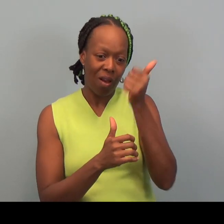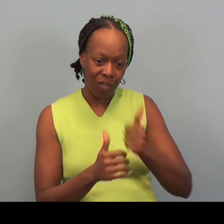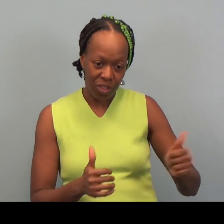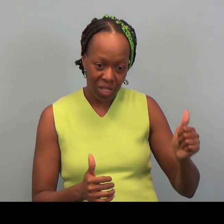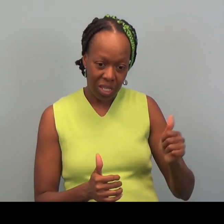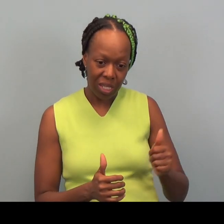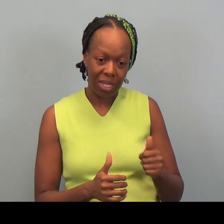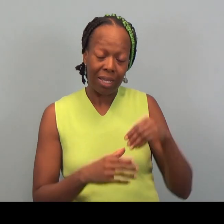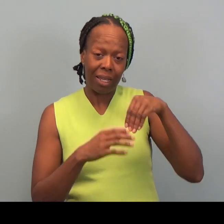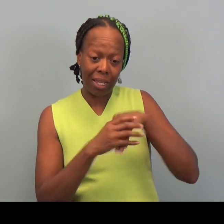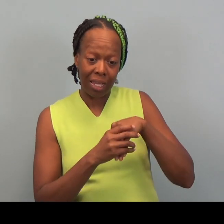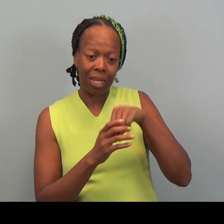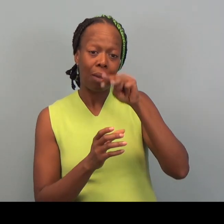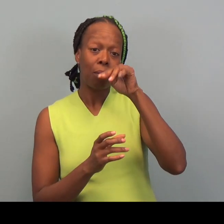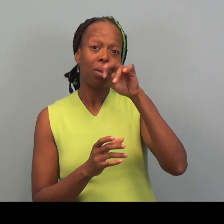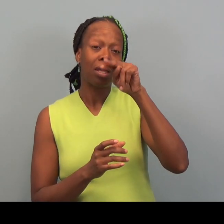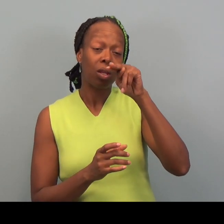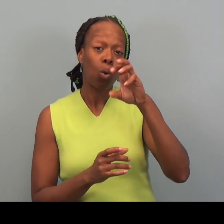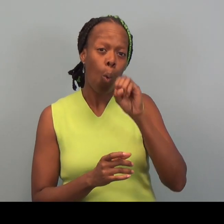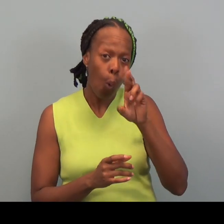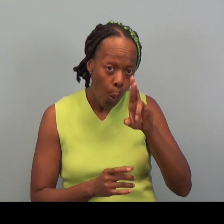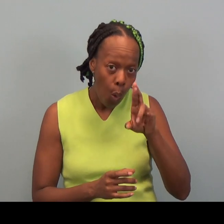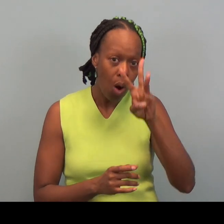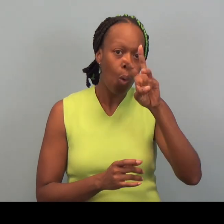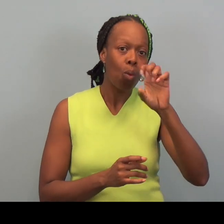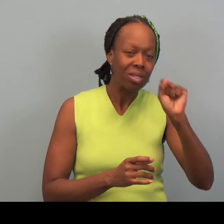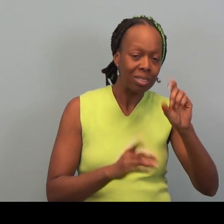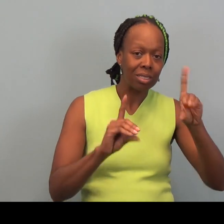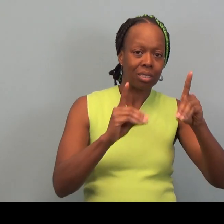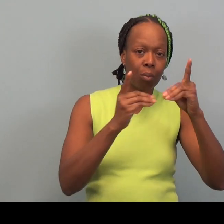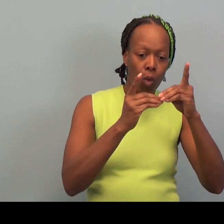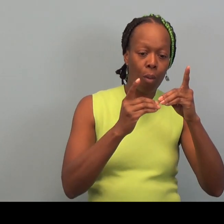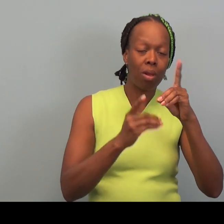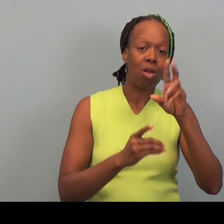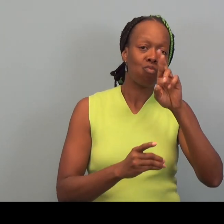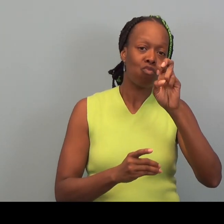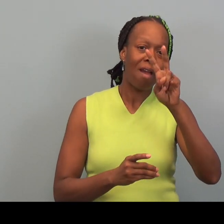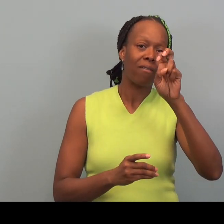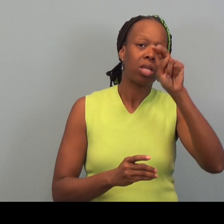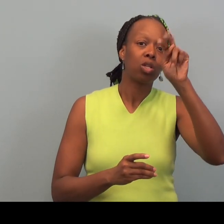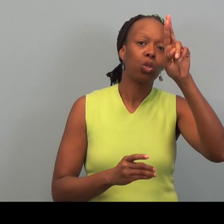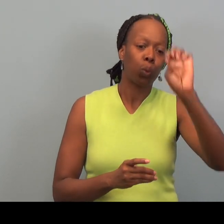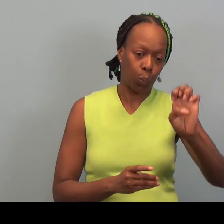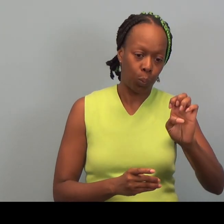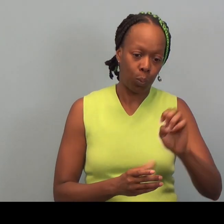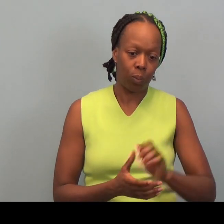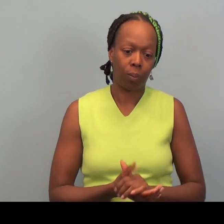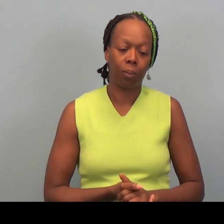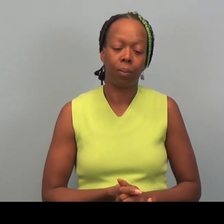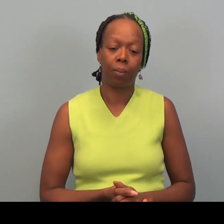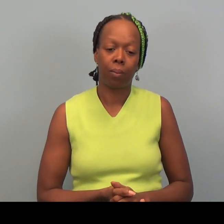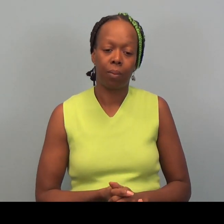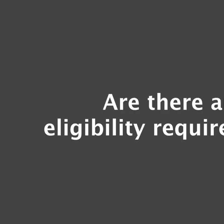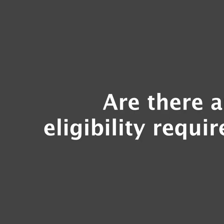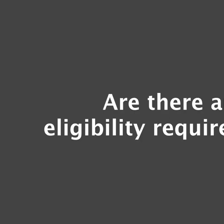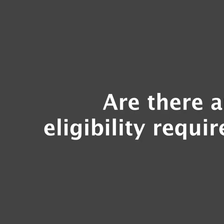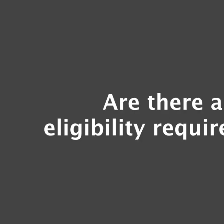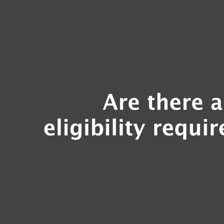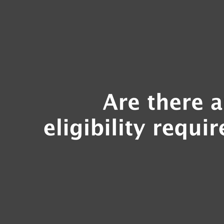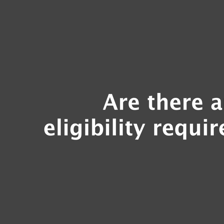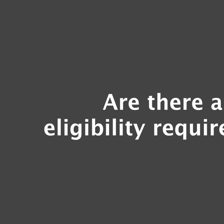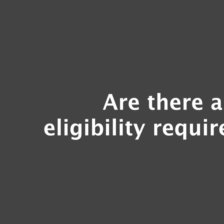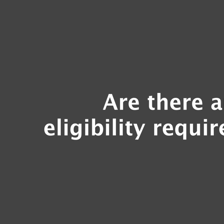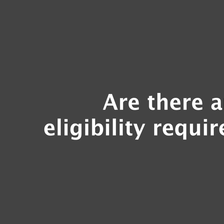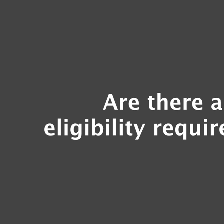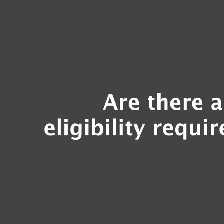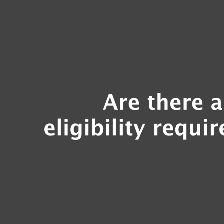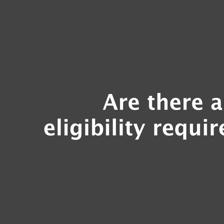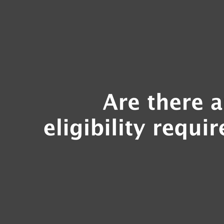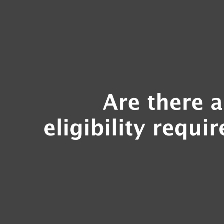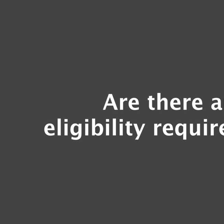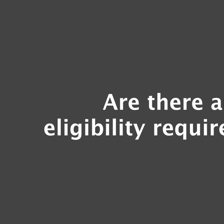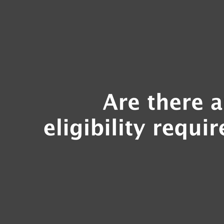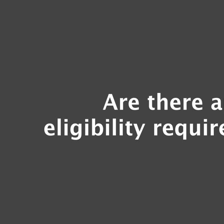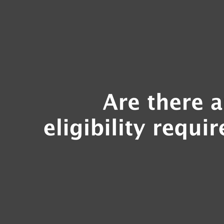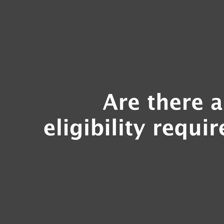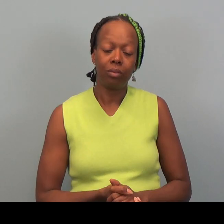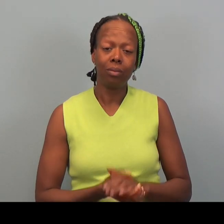or Minnesota or Wisconsin Departments of Revenue.